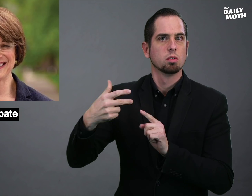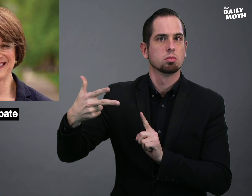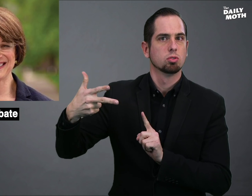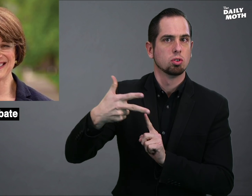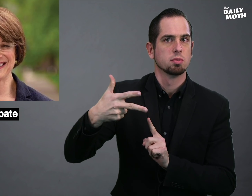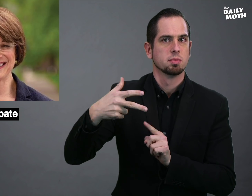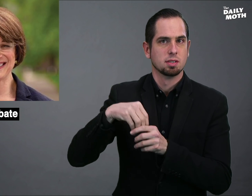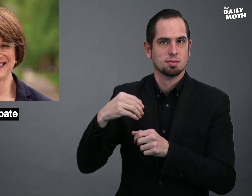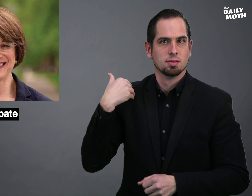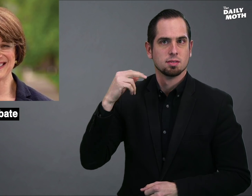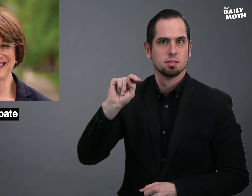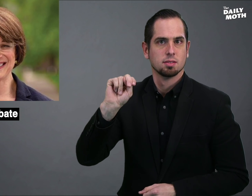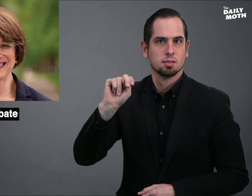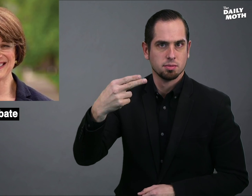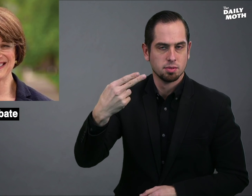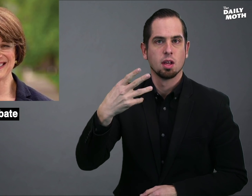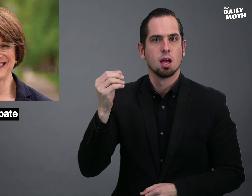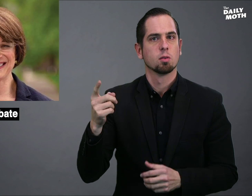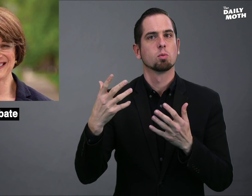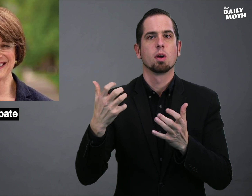her strong third-place finish in New Hampshire and